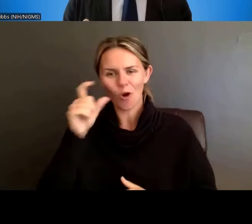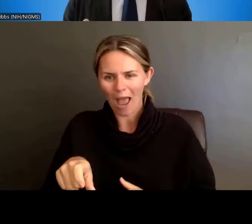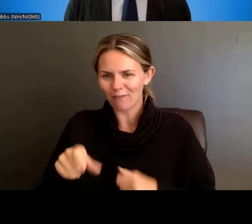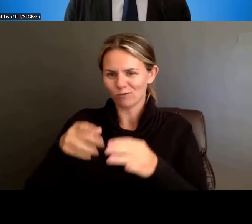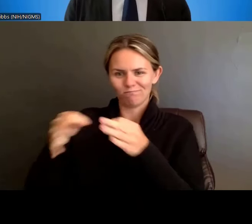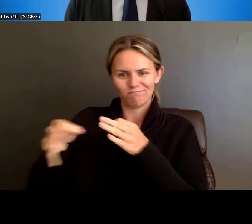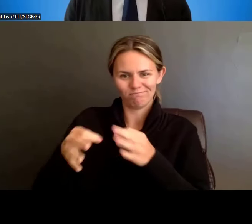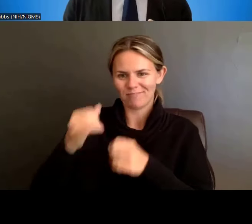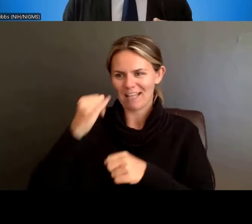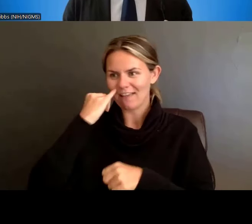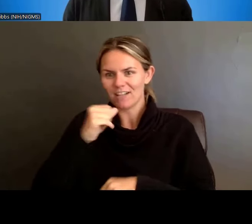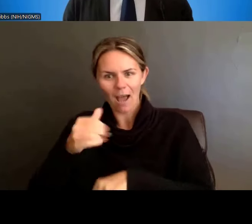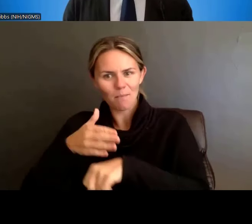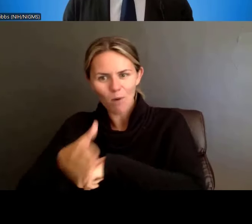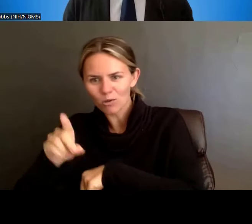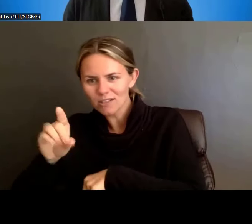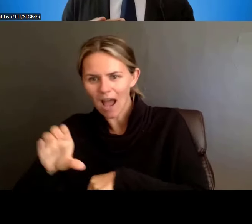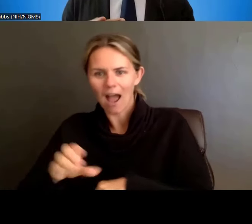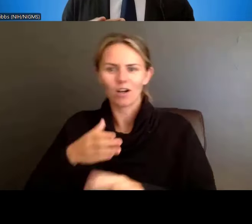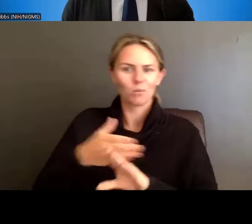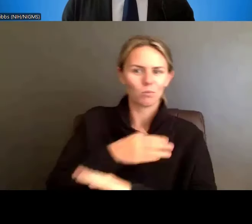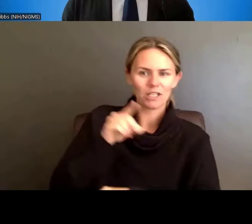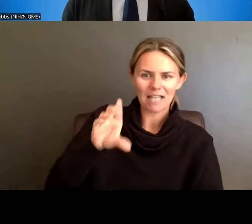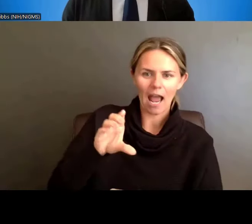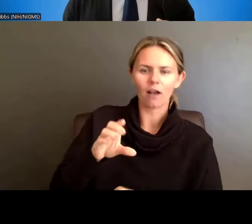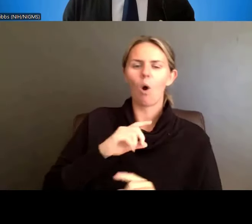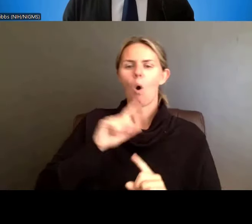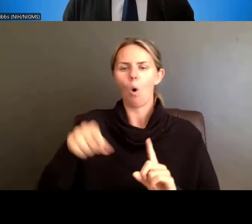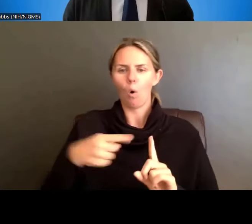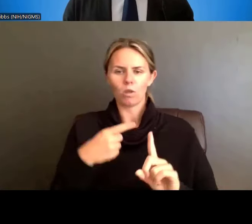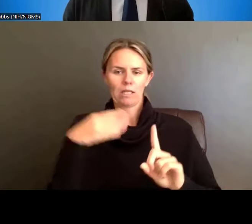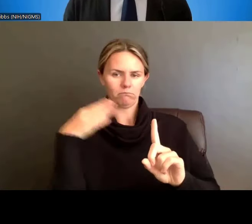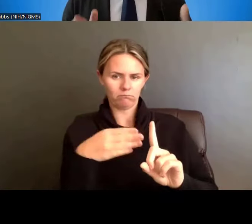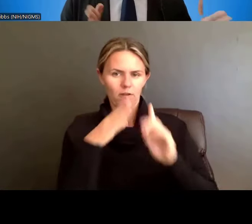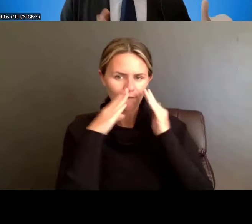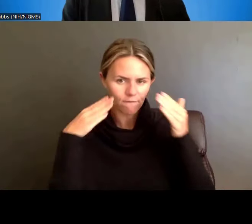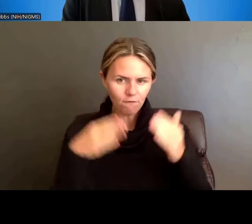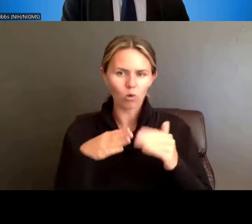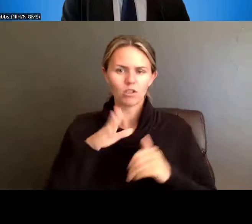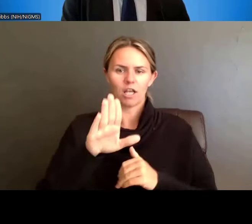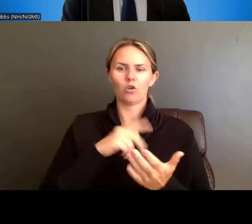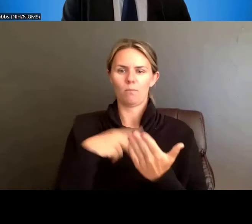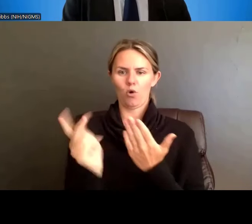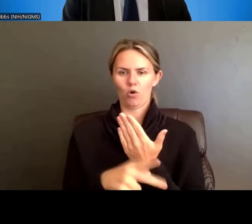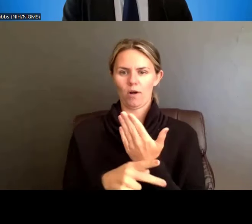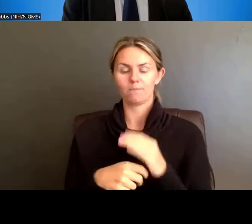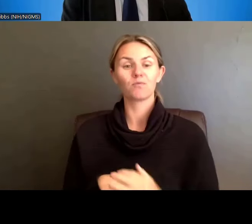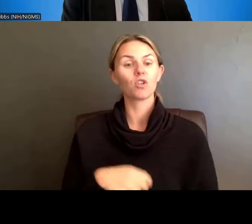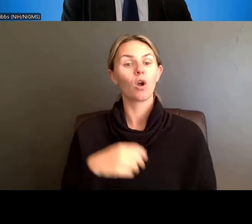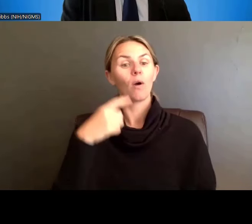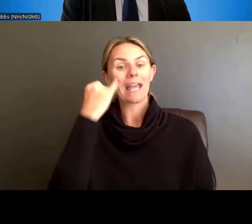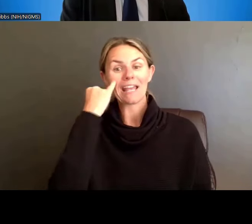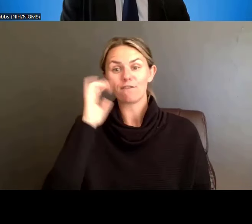you'll still need to provide information on both stages, but if it's a predoc only program, you only need to provide information on predocs.